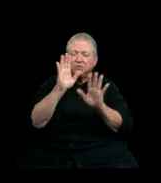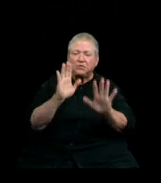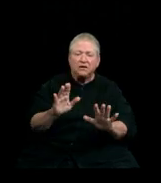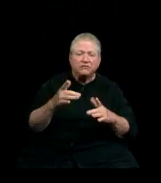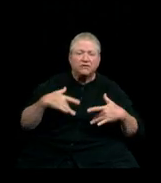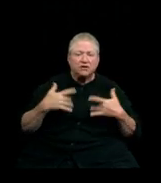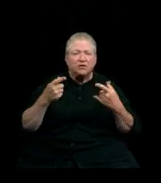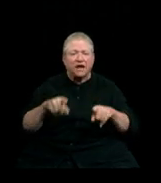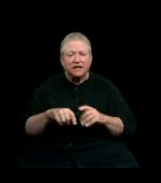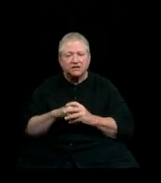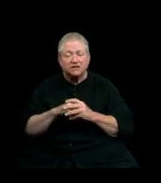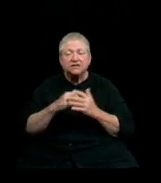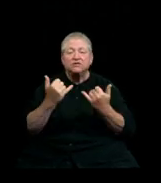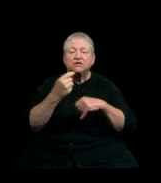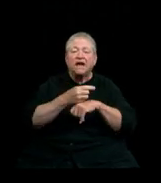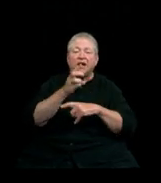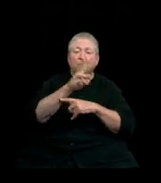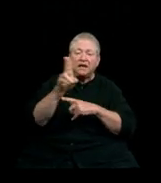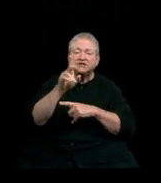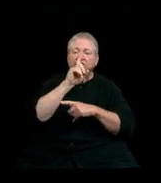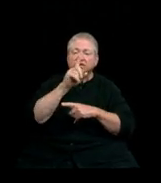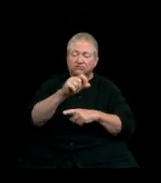Today, Western Washington University is very proud to announce